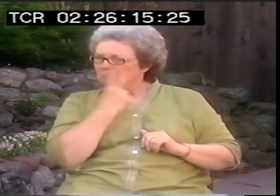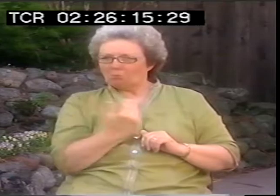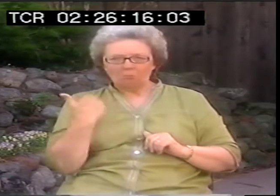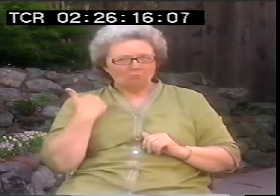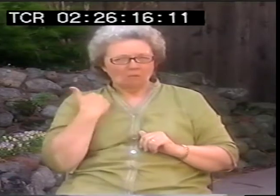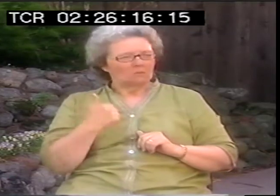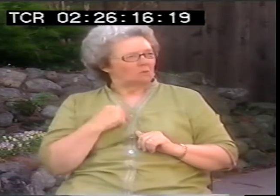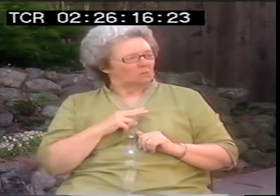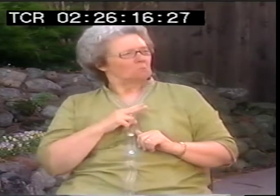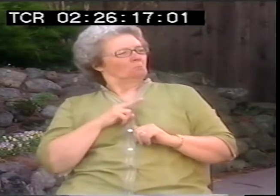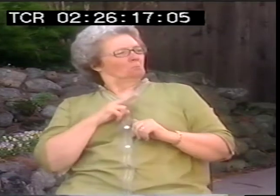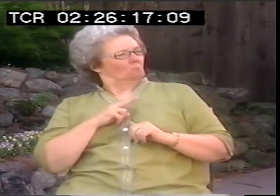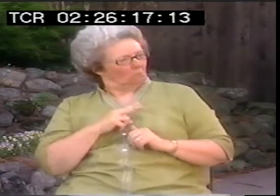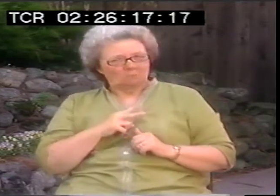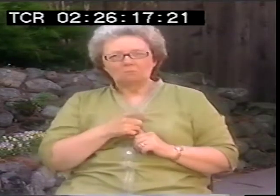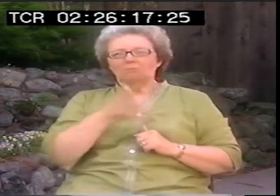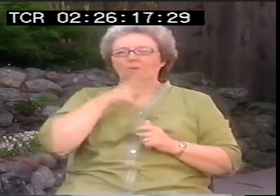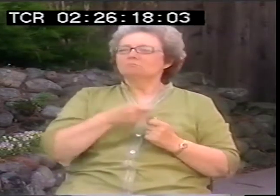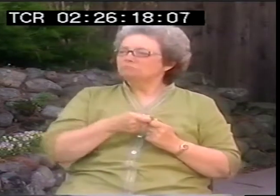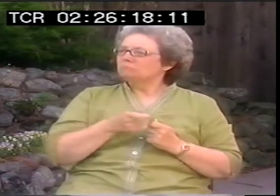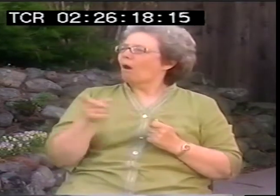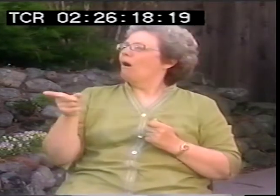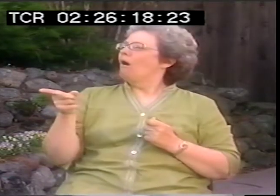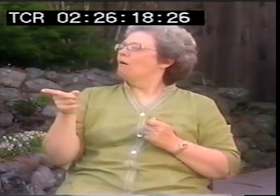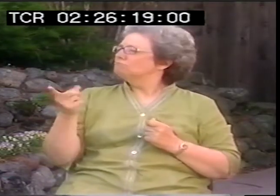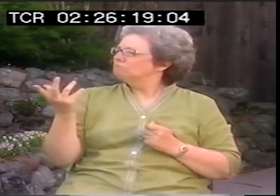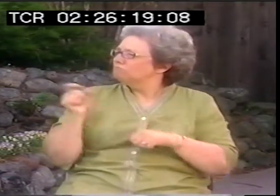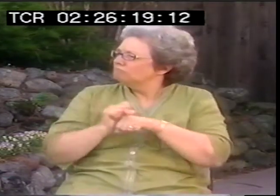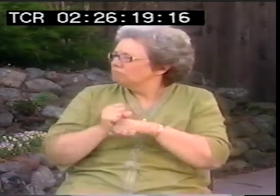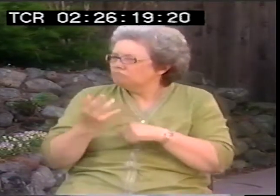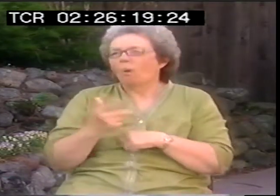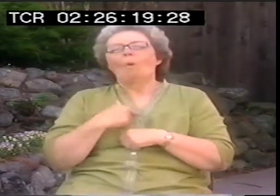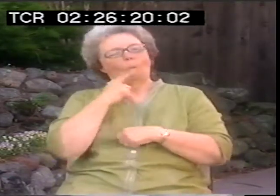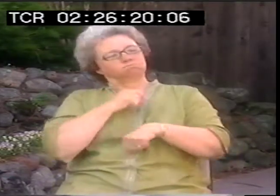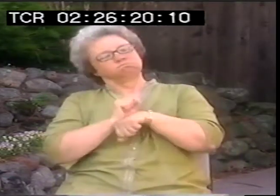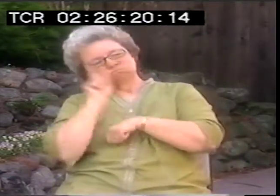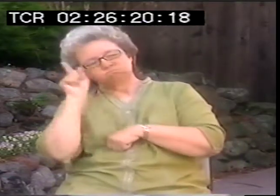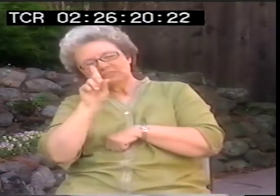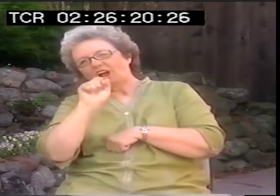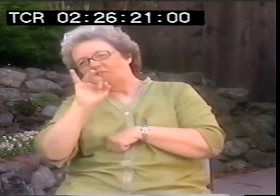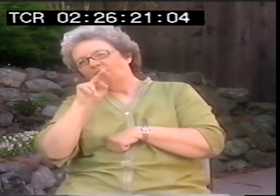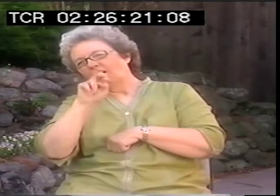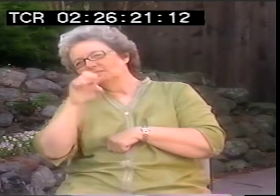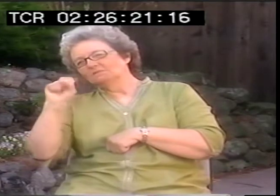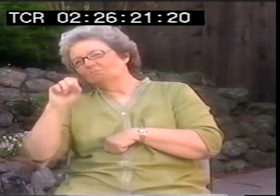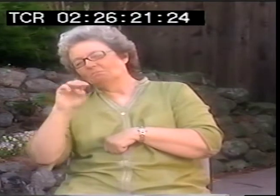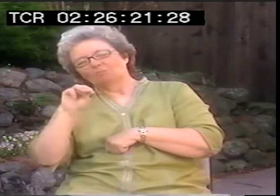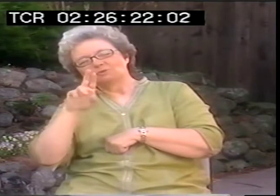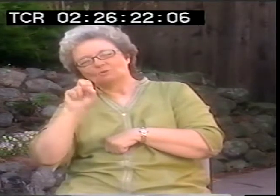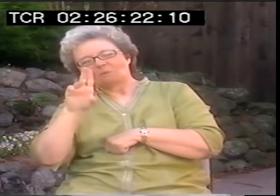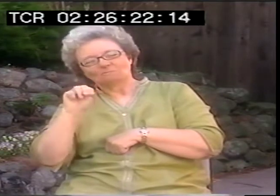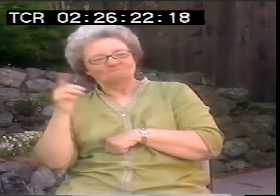He's a deaf man, but I've never seen him before. And he asks me, what do you do for a living? Oh, me?